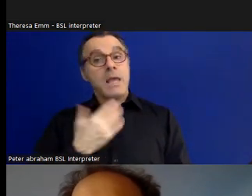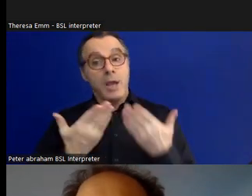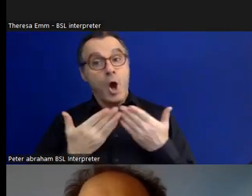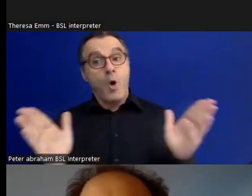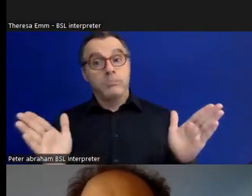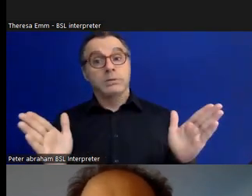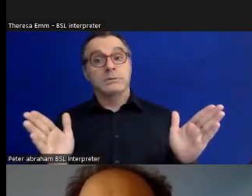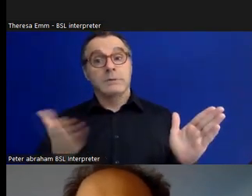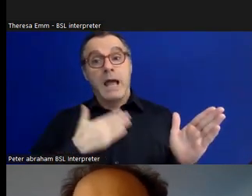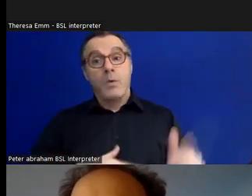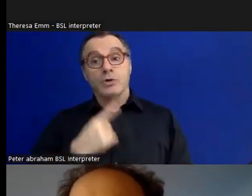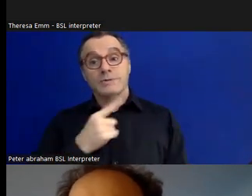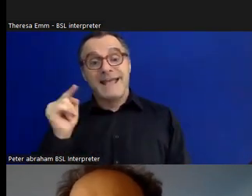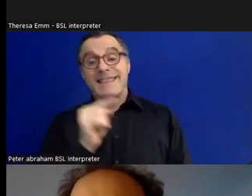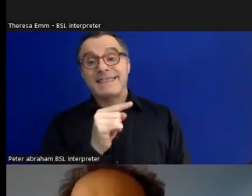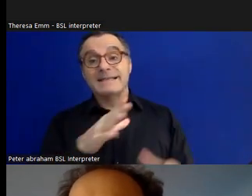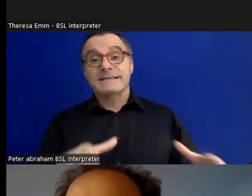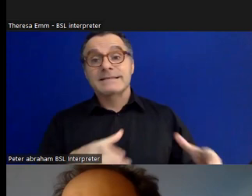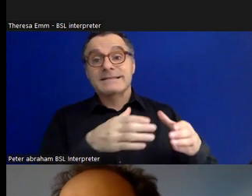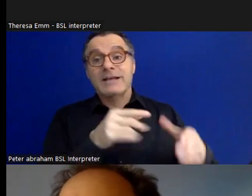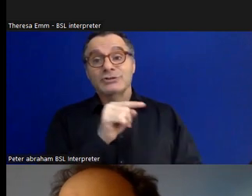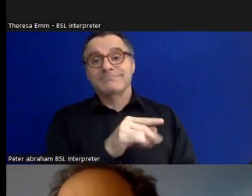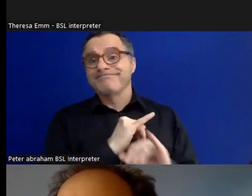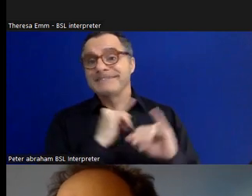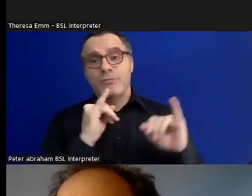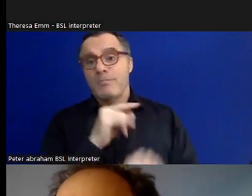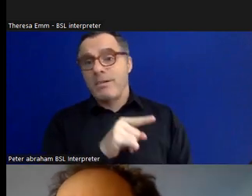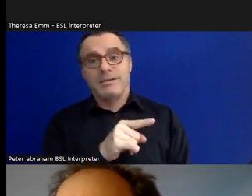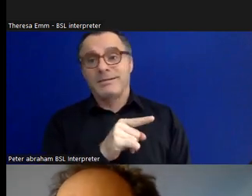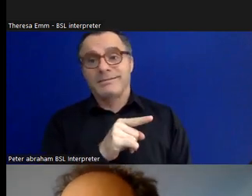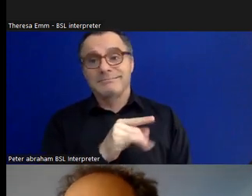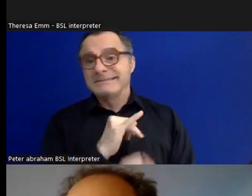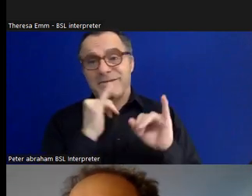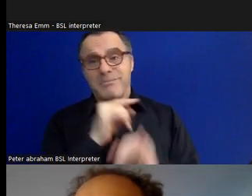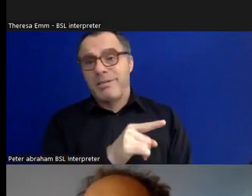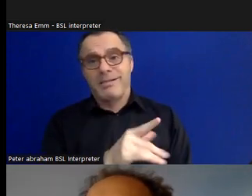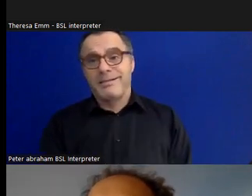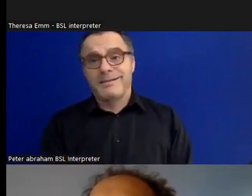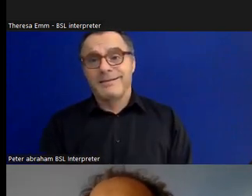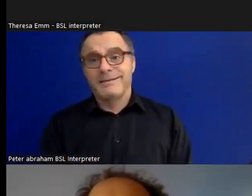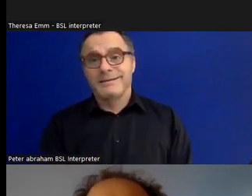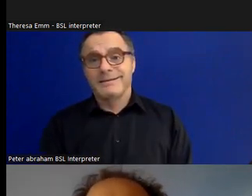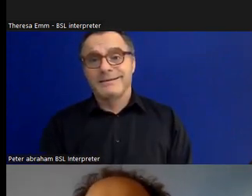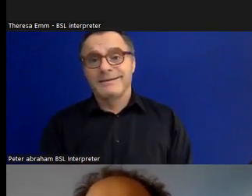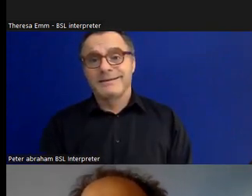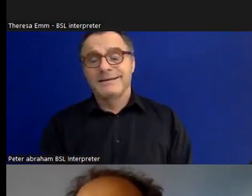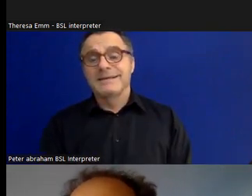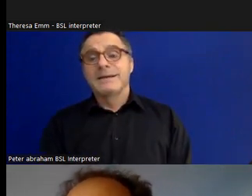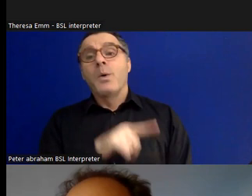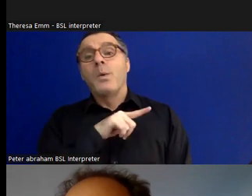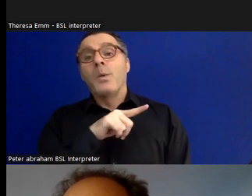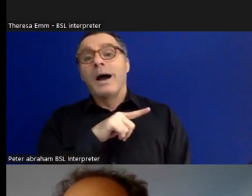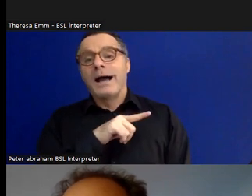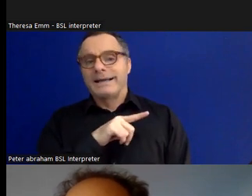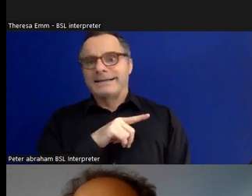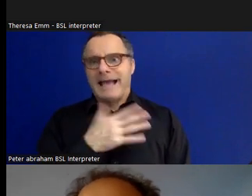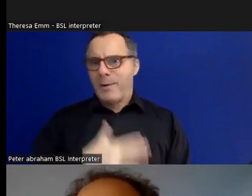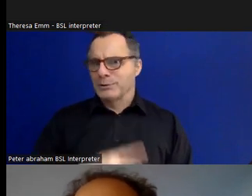that this section is pretty terrible in itself. The reason I'm starting with this is this [is